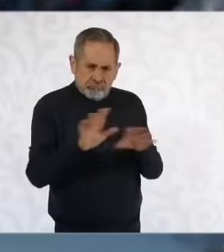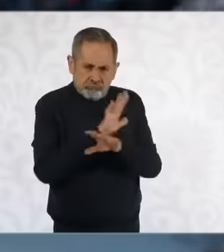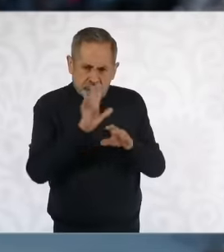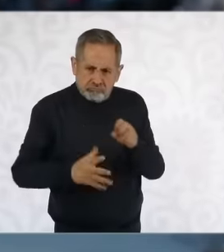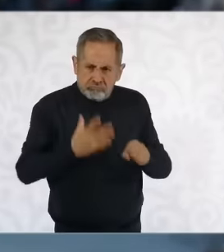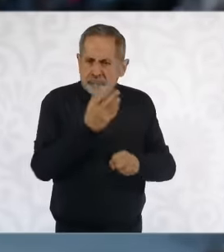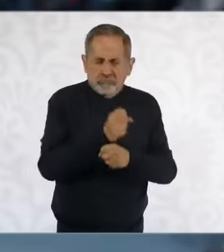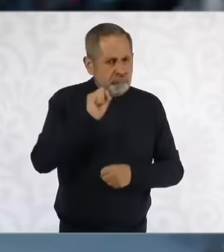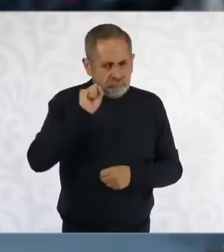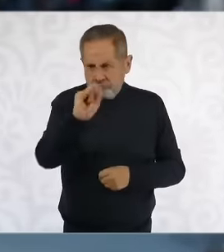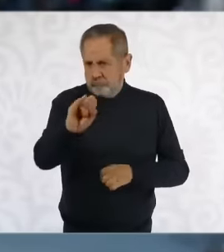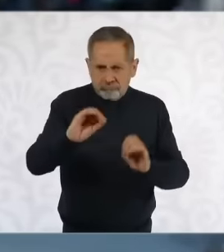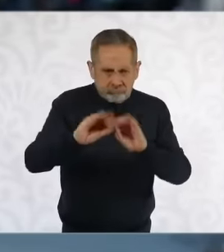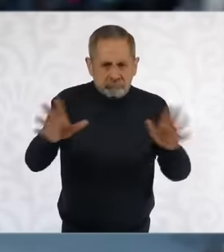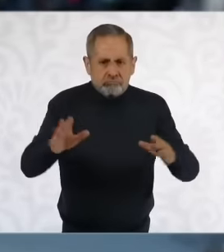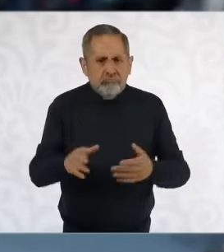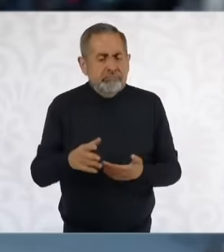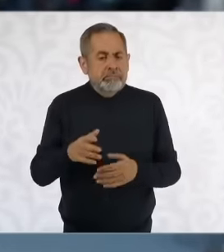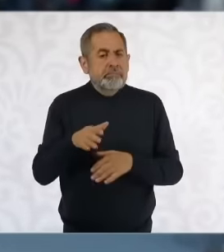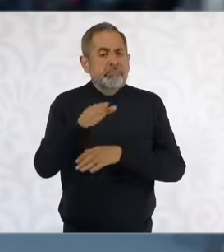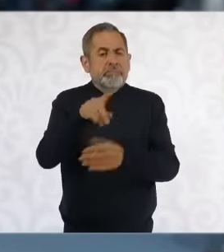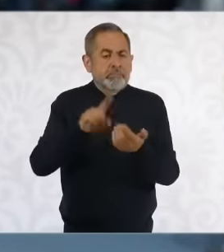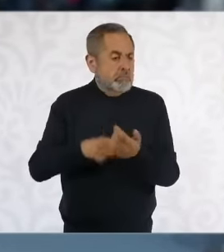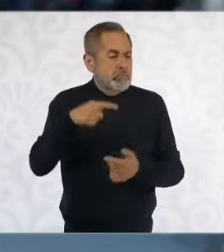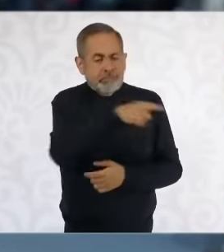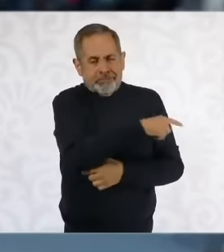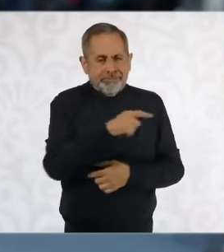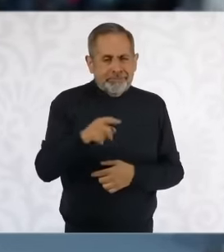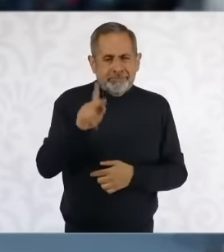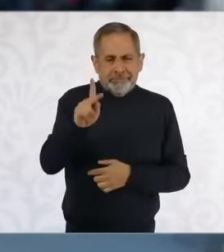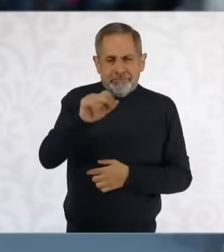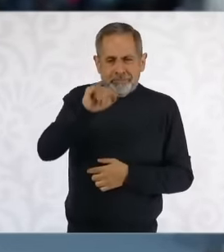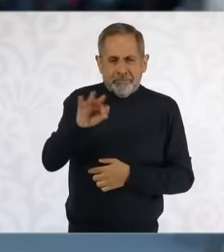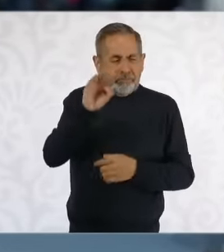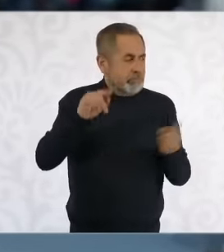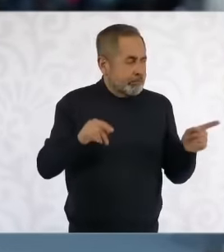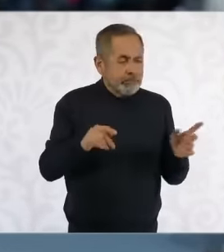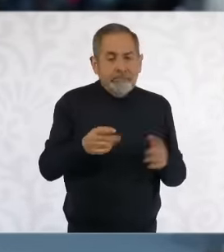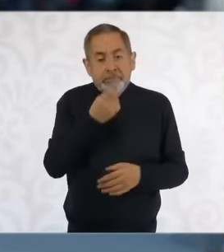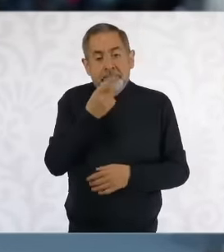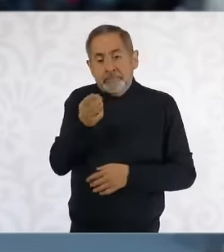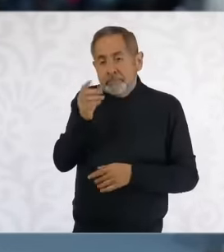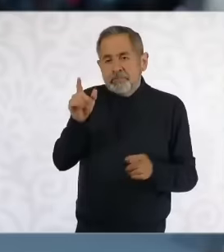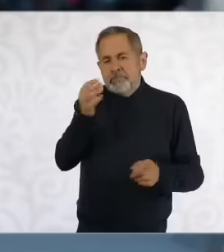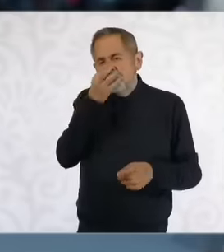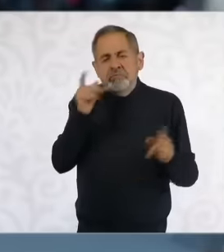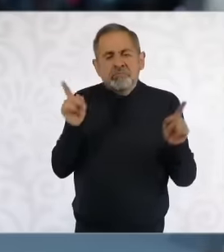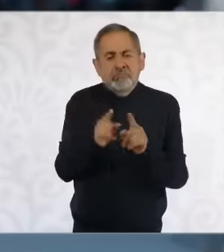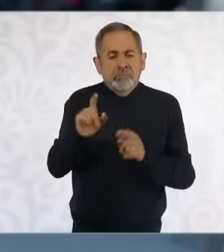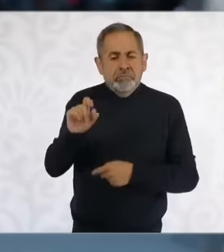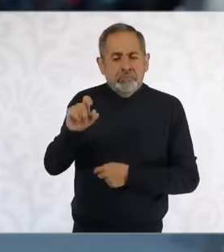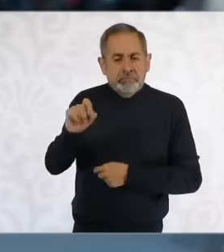to be clarified regarding the judicial power. Only the 26th is the one who disagrees or